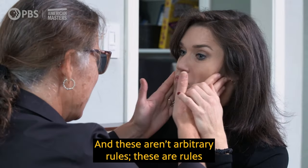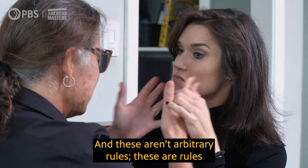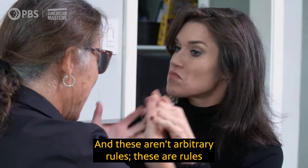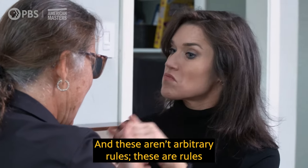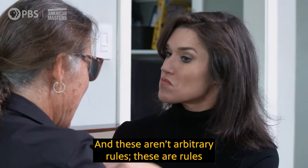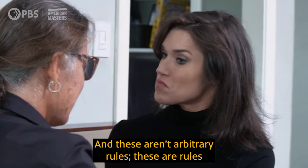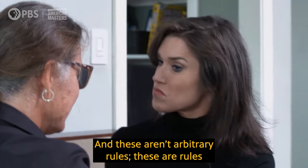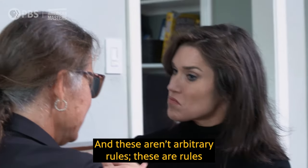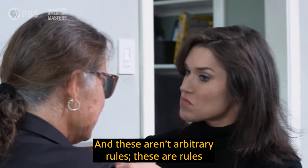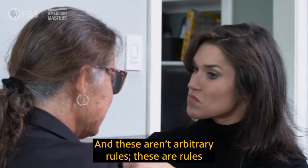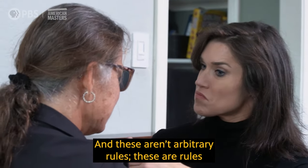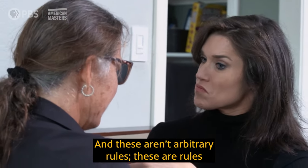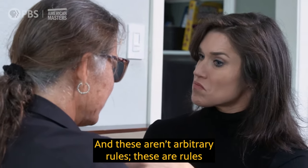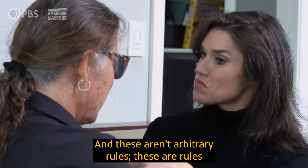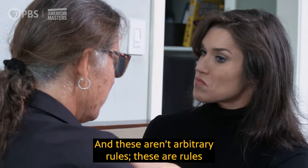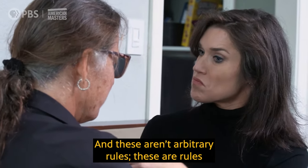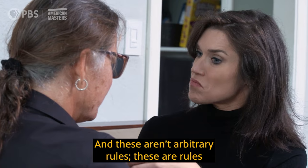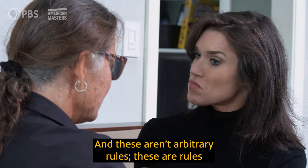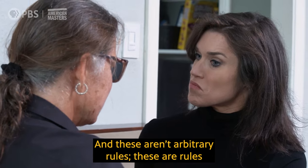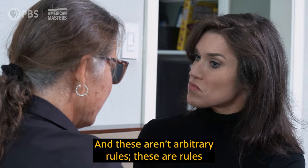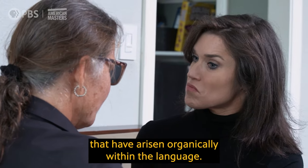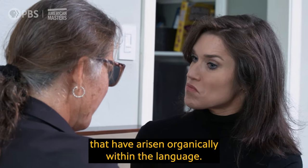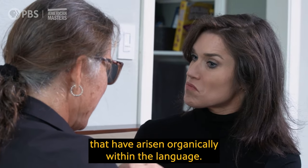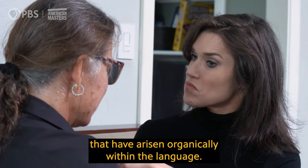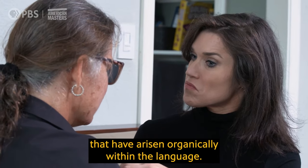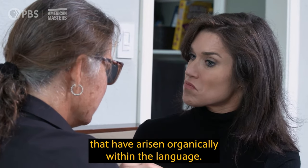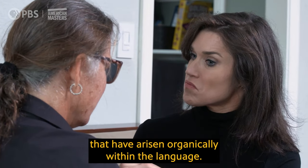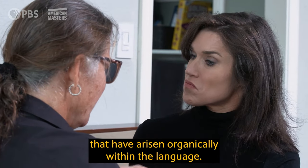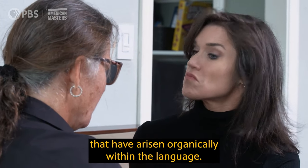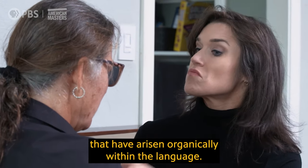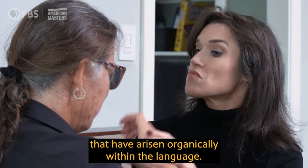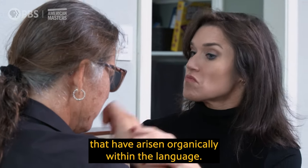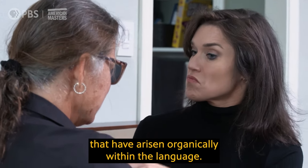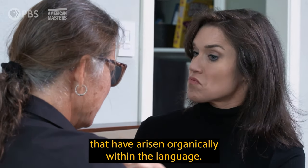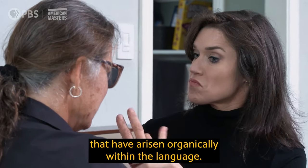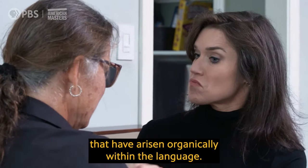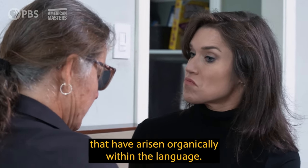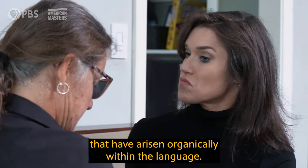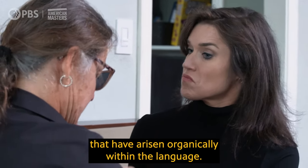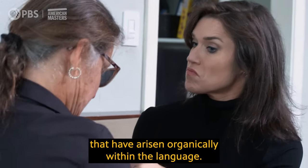And these aren’t arbitrary rules; these are rules that have arisen organically within the language.